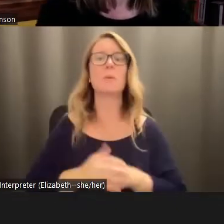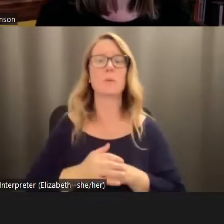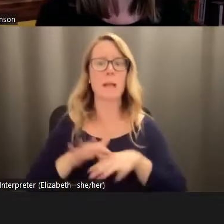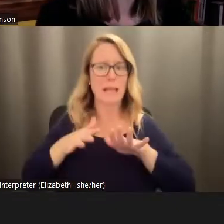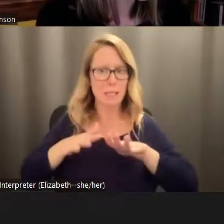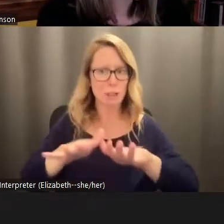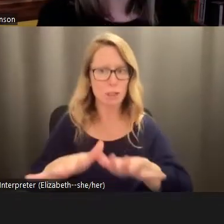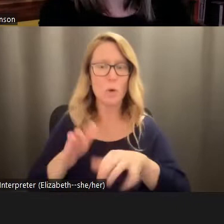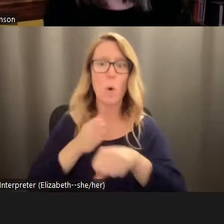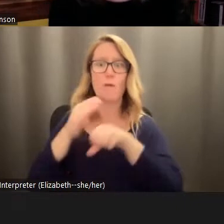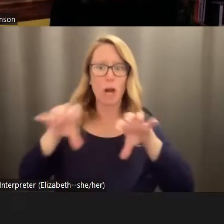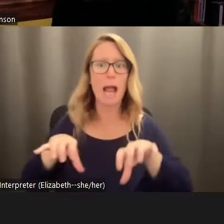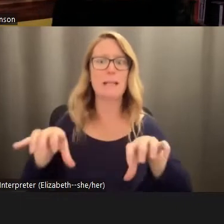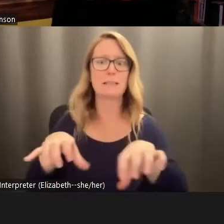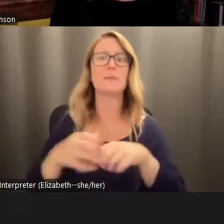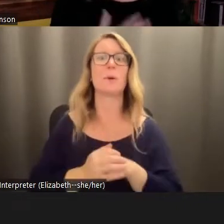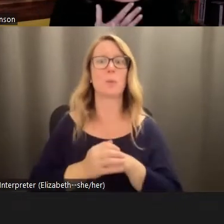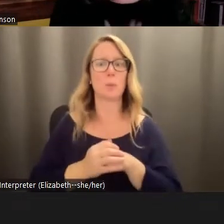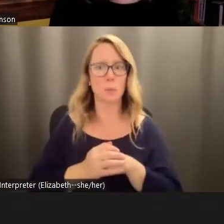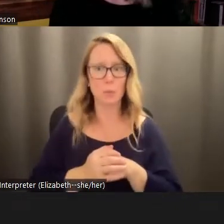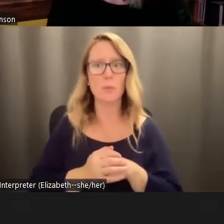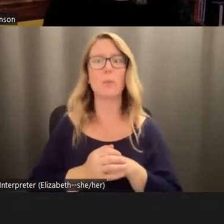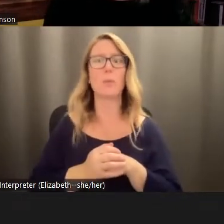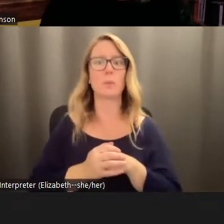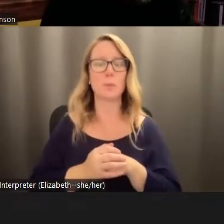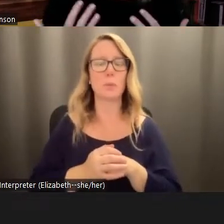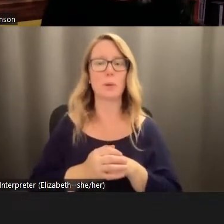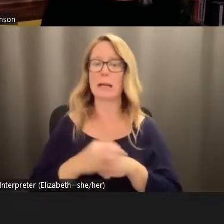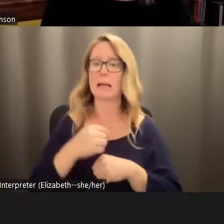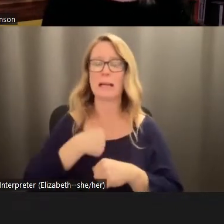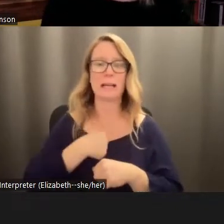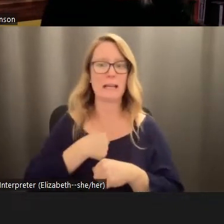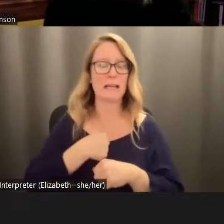overactive? Ah, I feel like I need to. We all need to take a